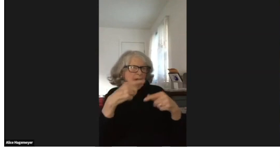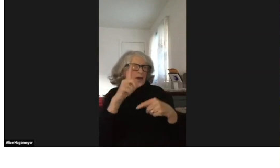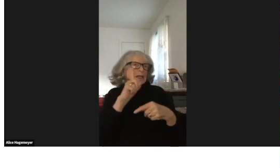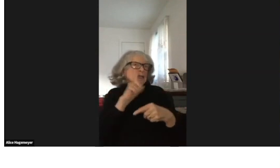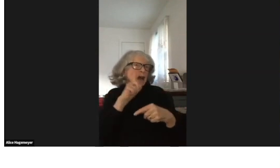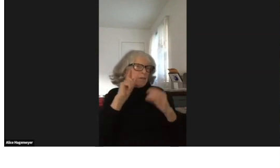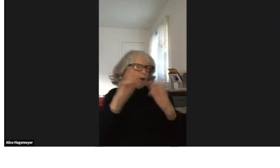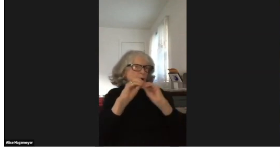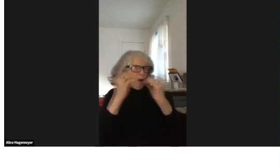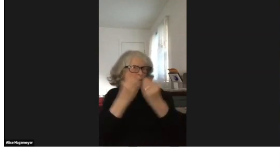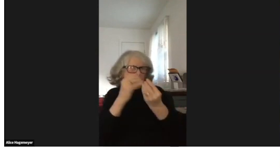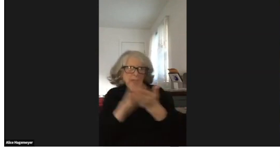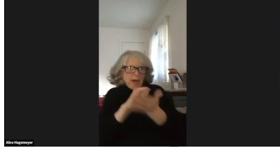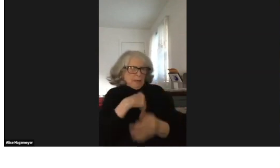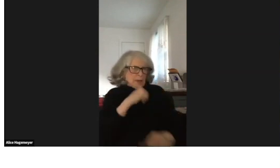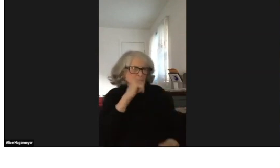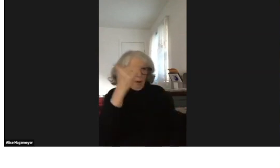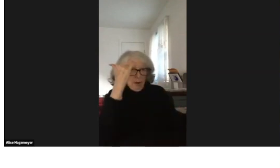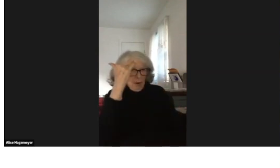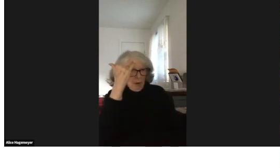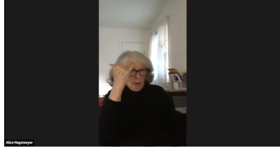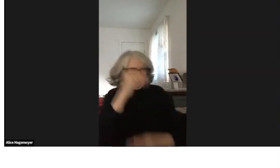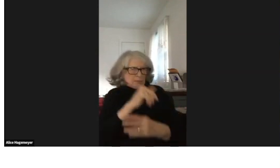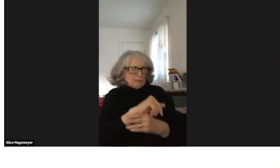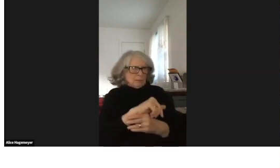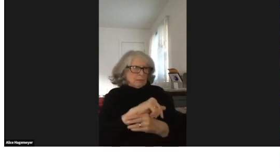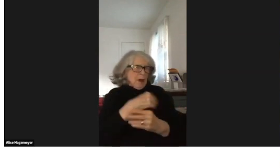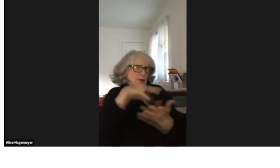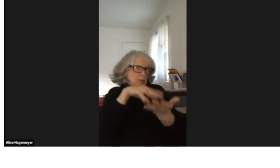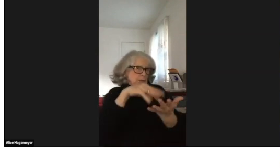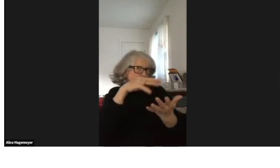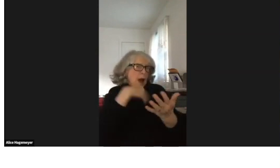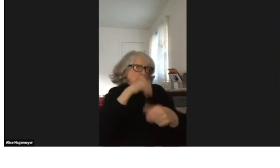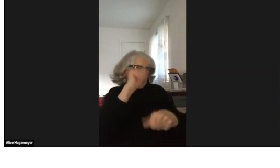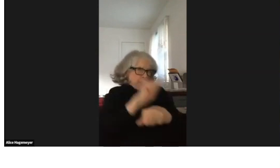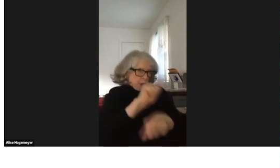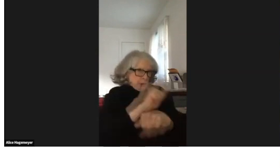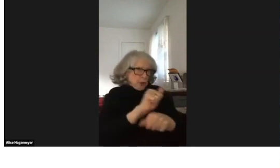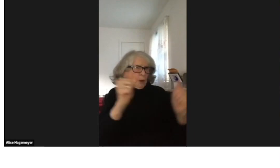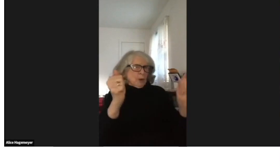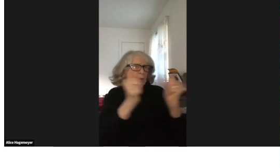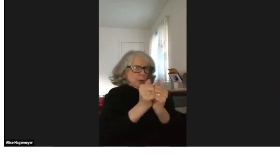And I learned so much about deaf organizations that I had not heard about.